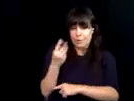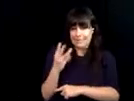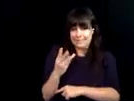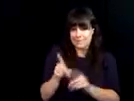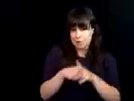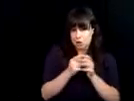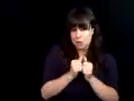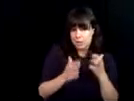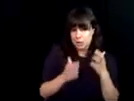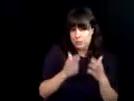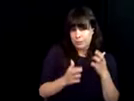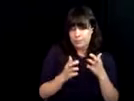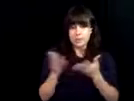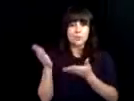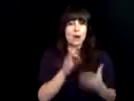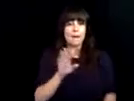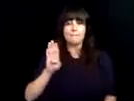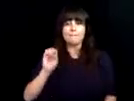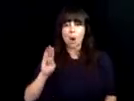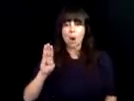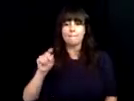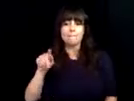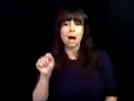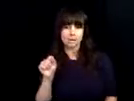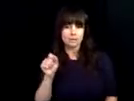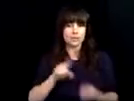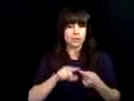the students. When we started with the robotics camp our first